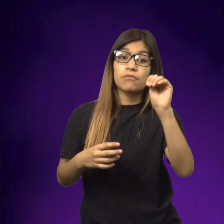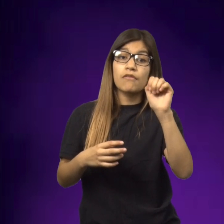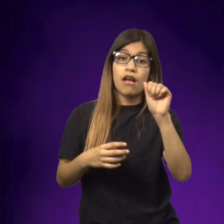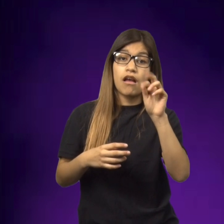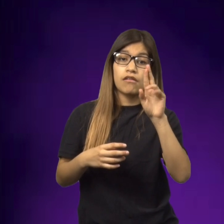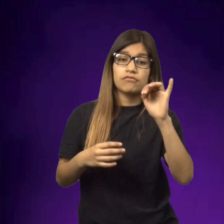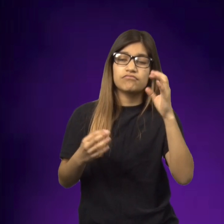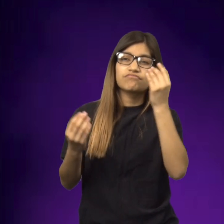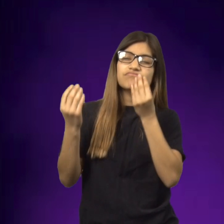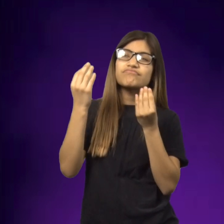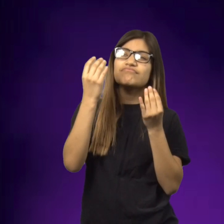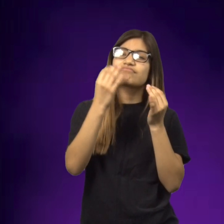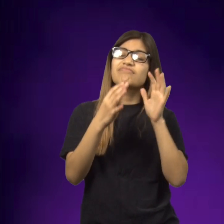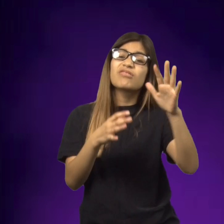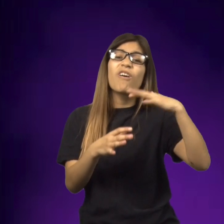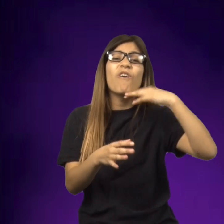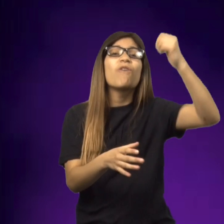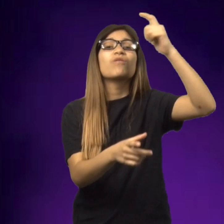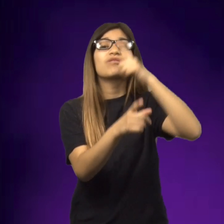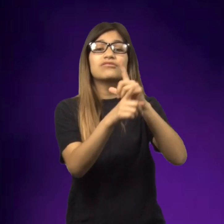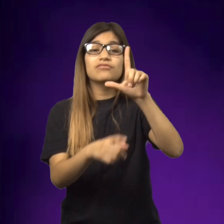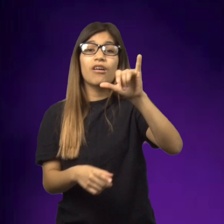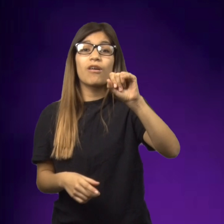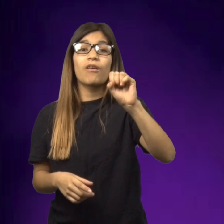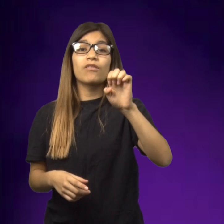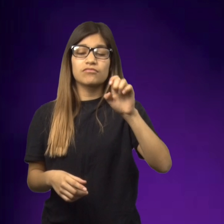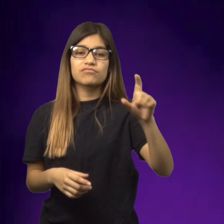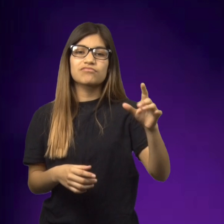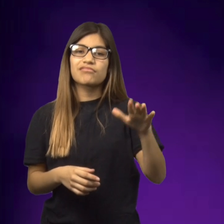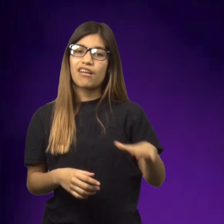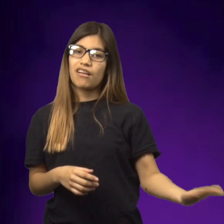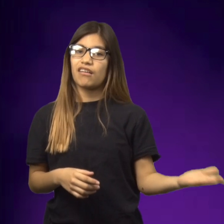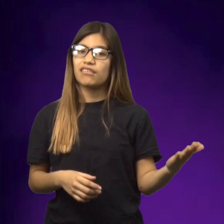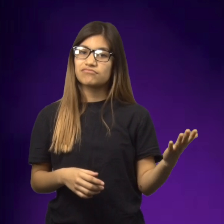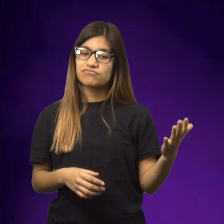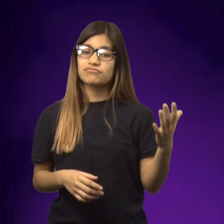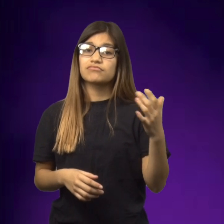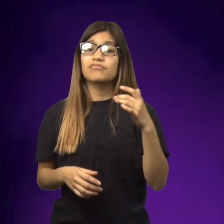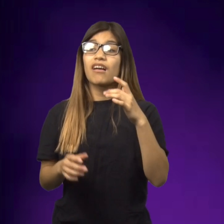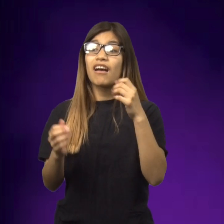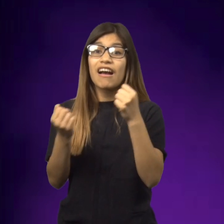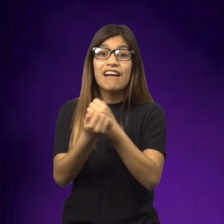and Annemarie was thinking about that. Her older sister, Lise, had died.